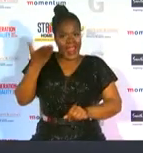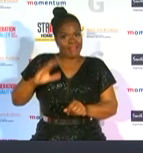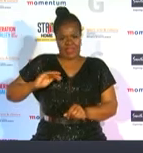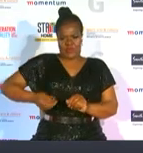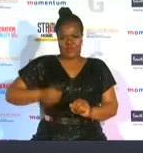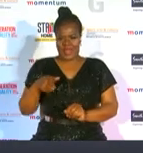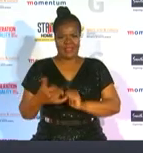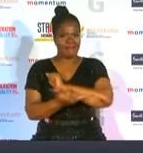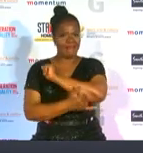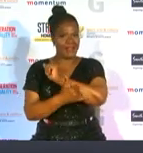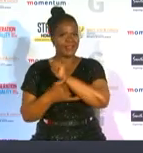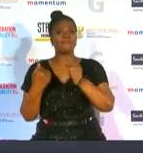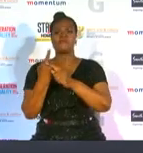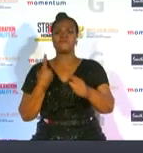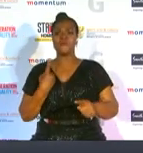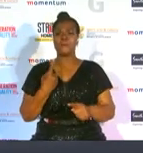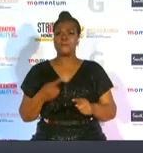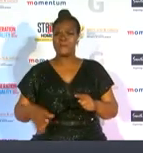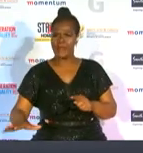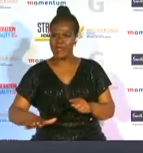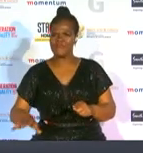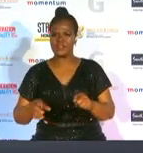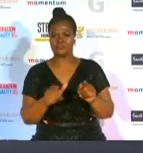from grassroots to national level with the international